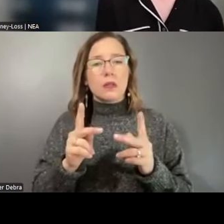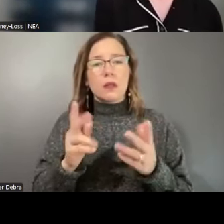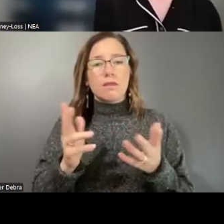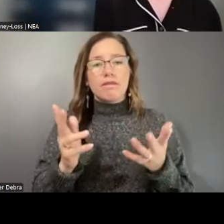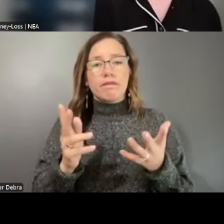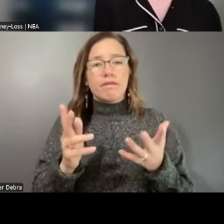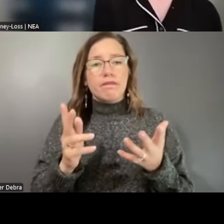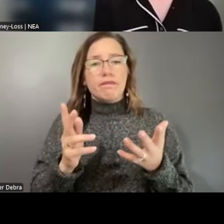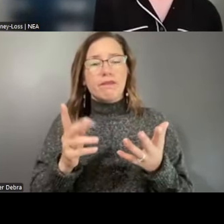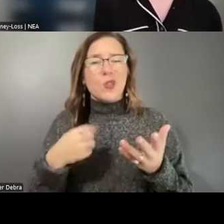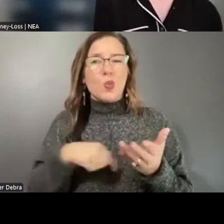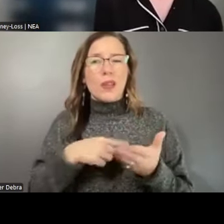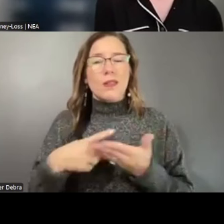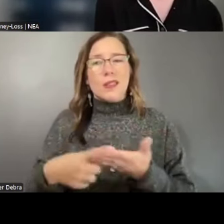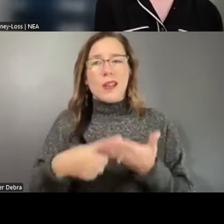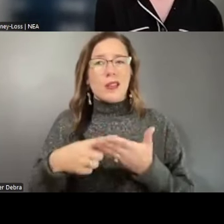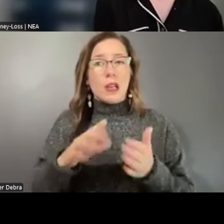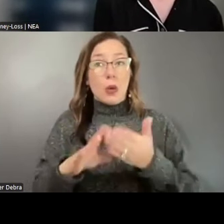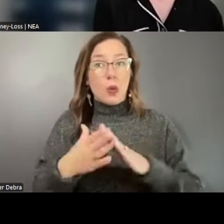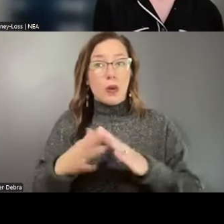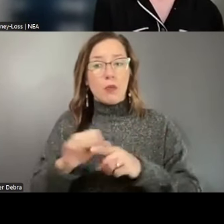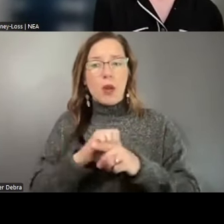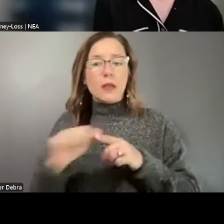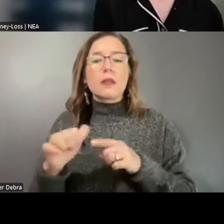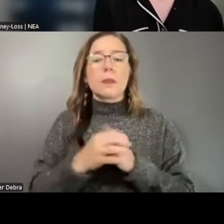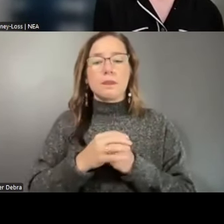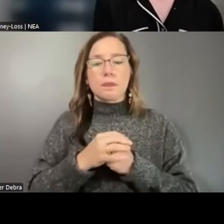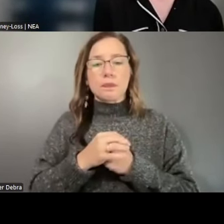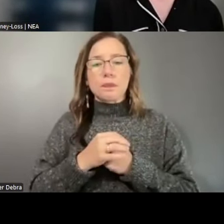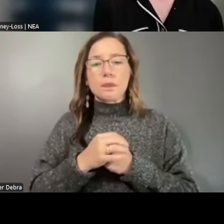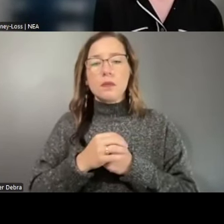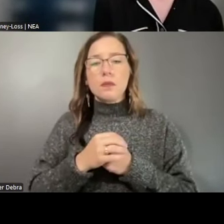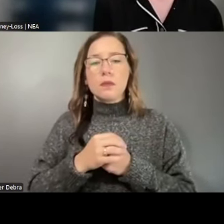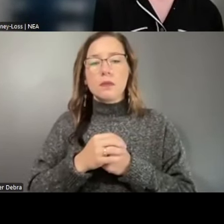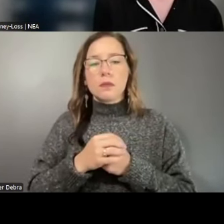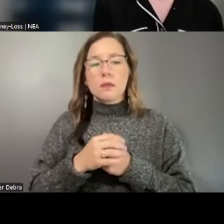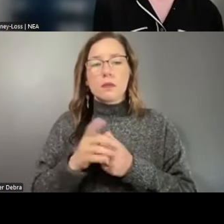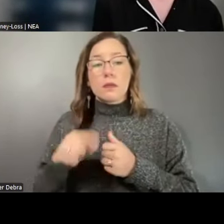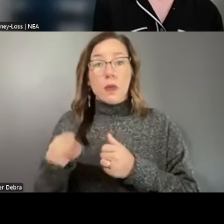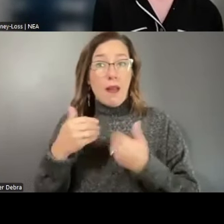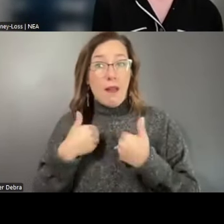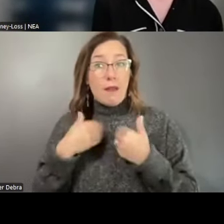we talk about a community of practice where they will have the opportunity to see what others are